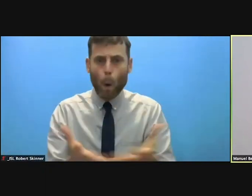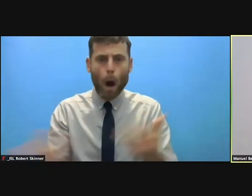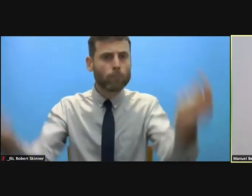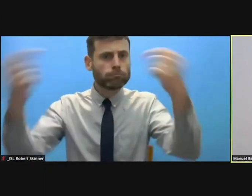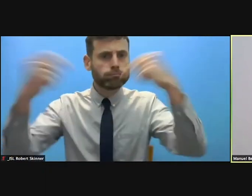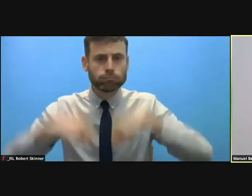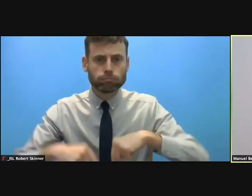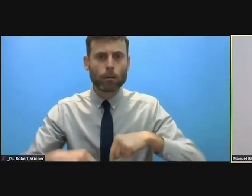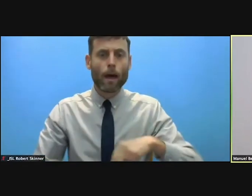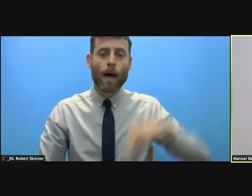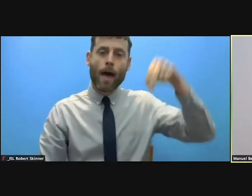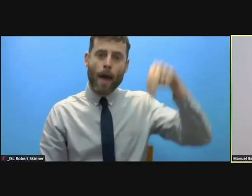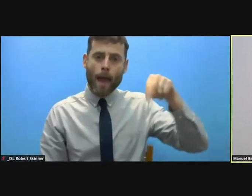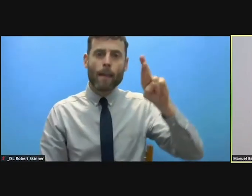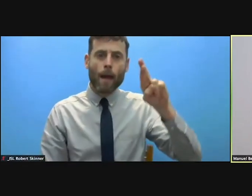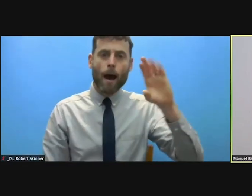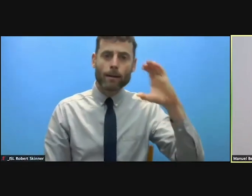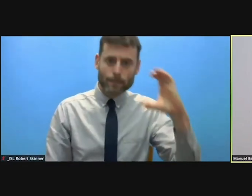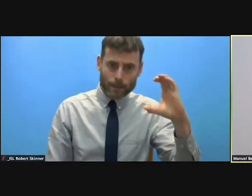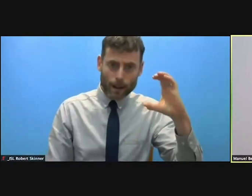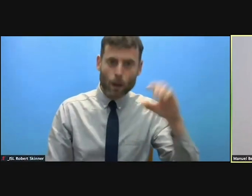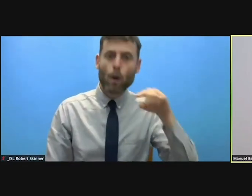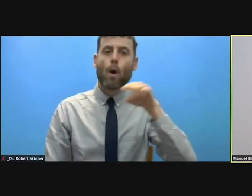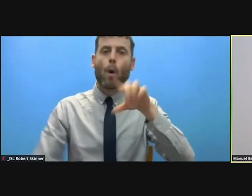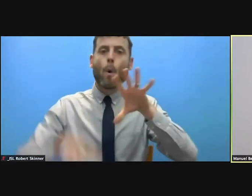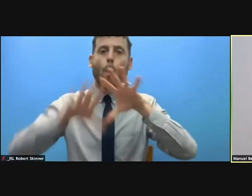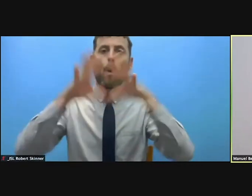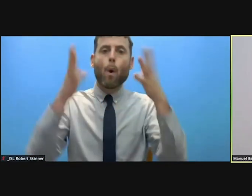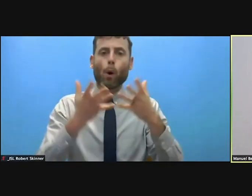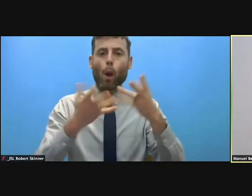NRC, particularly the Global Protection Cluster for bringing us together,